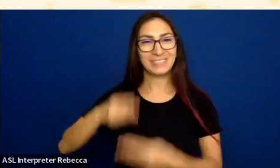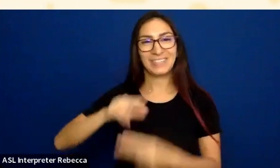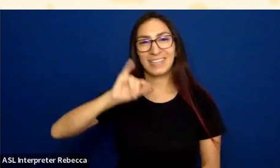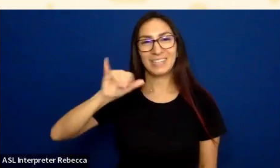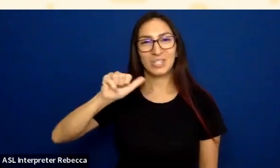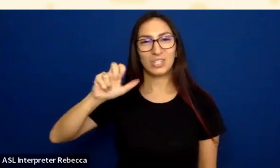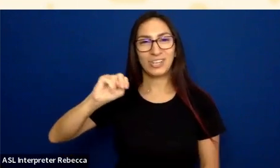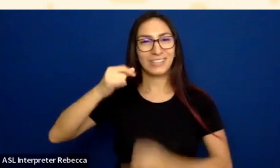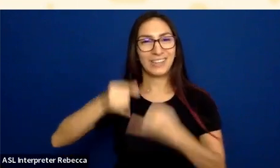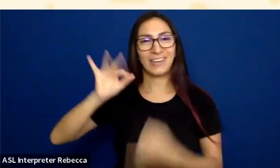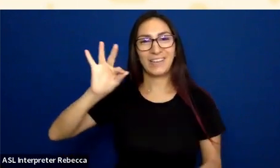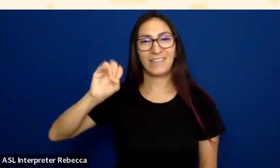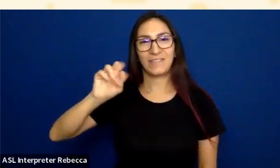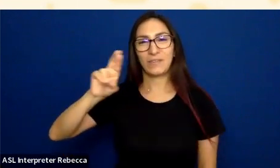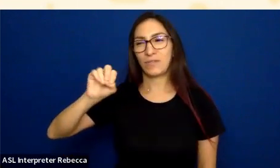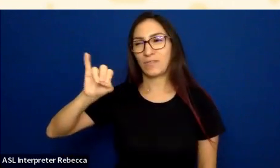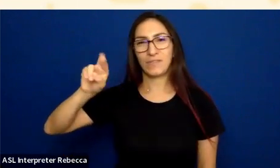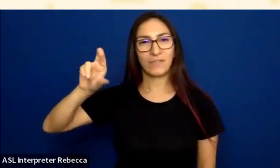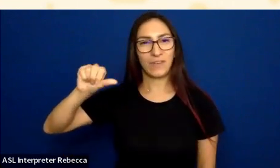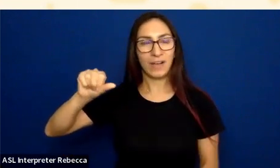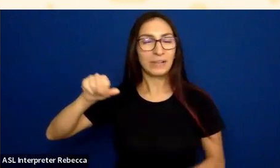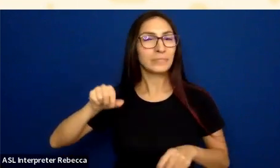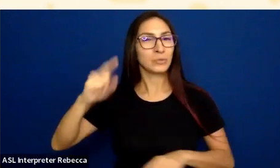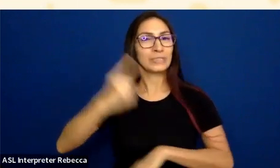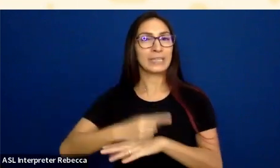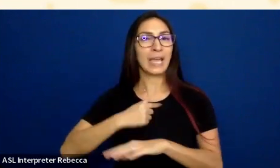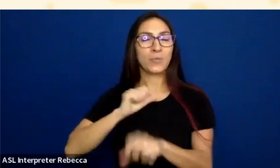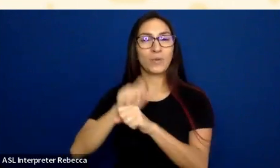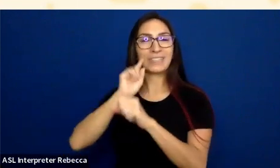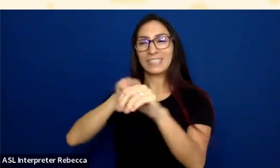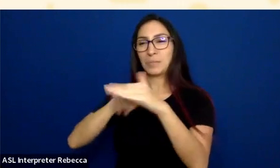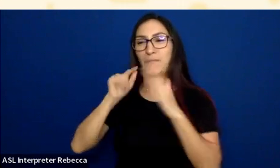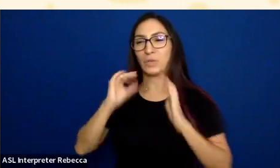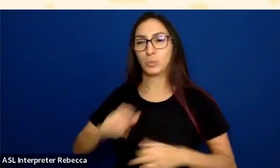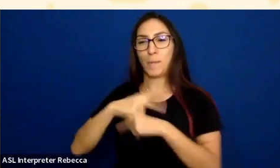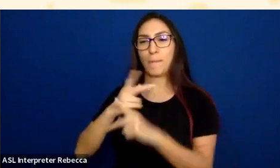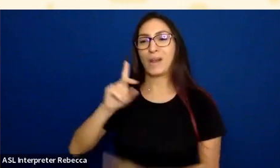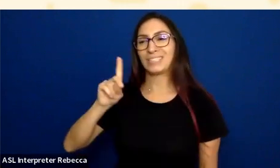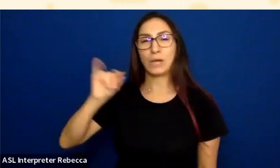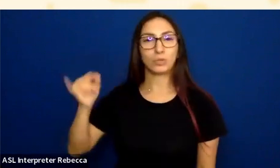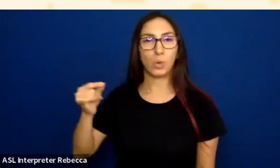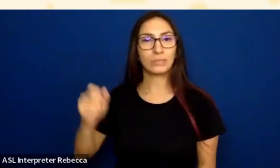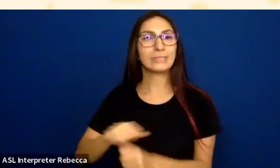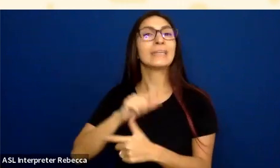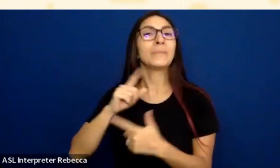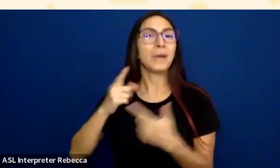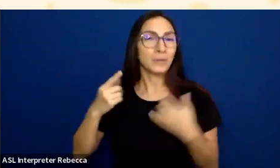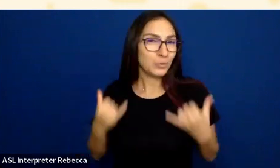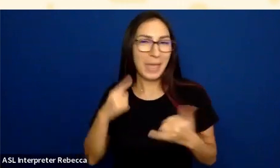In my day job, I'm the accessibility lead for consumer products at Dow Jones, but for today, I will be your host.